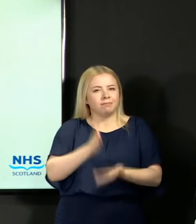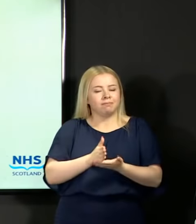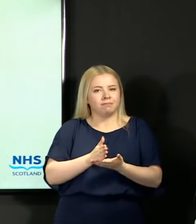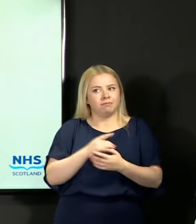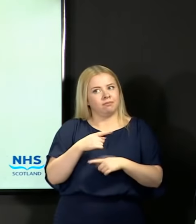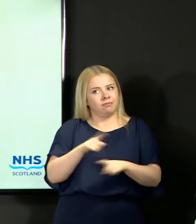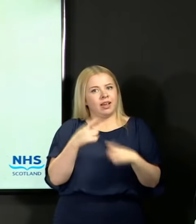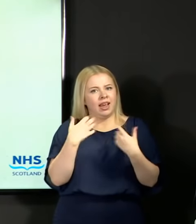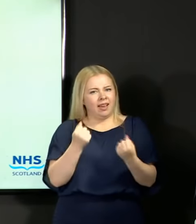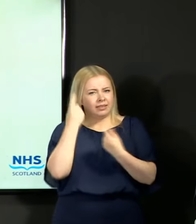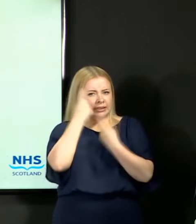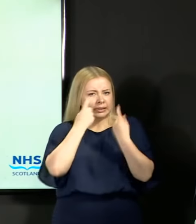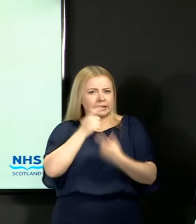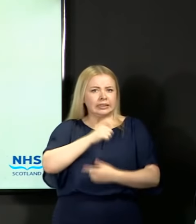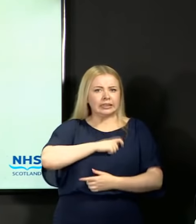concerns of staff have got to be addressed.